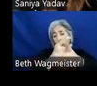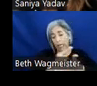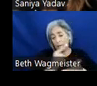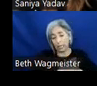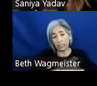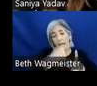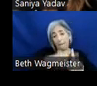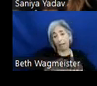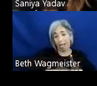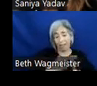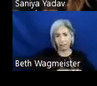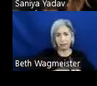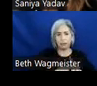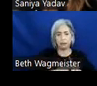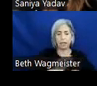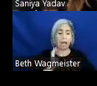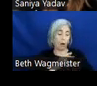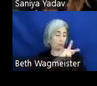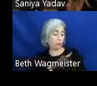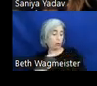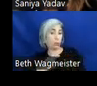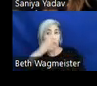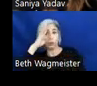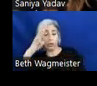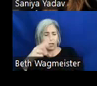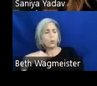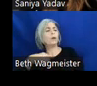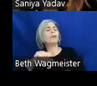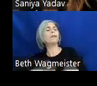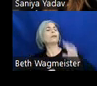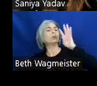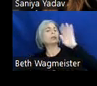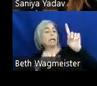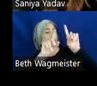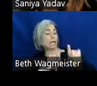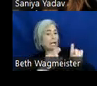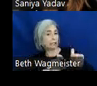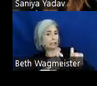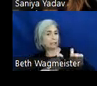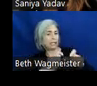Based on our persona we created we were able to create, test and revise the components to